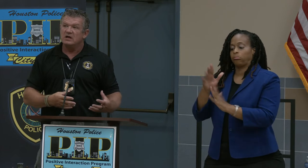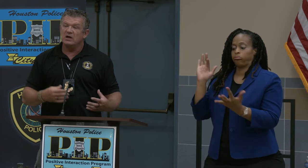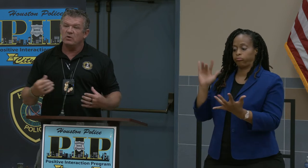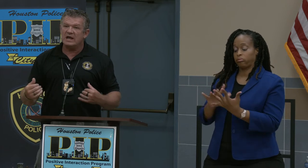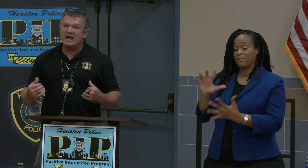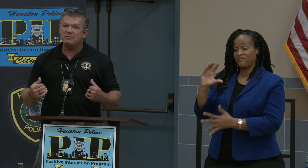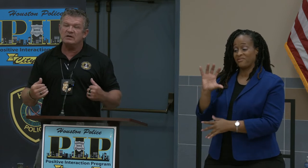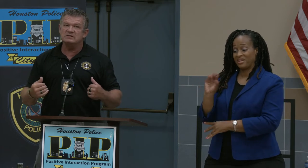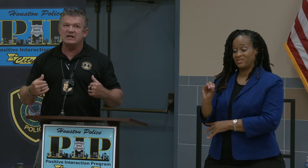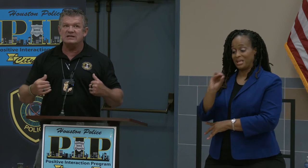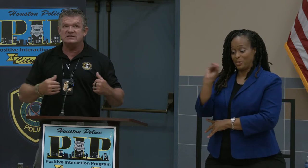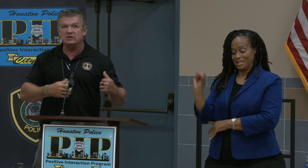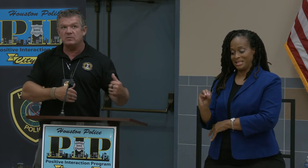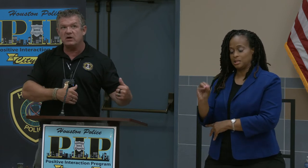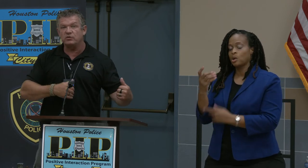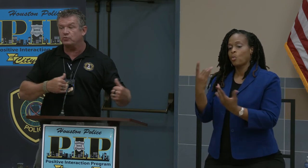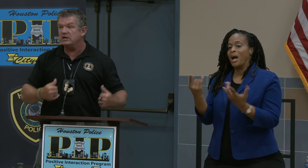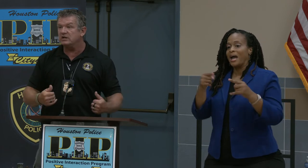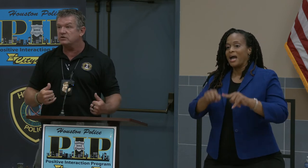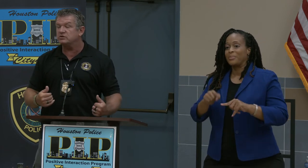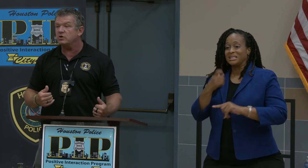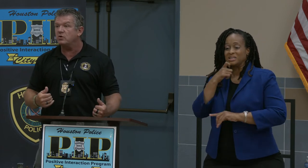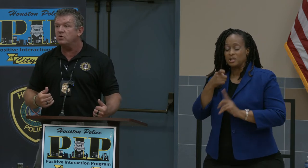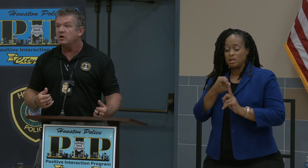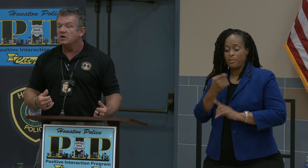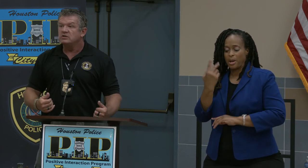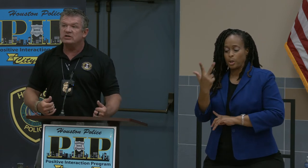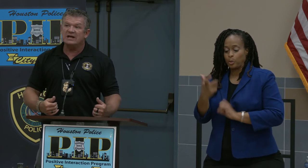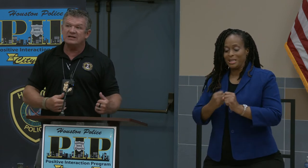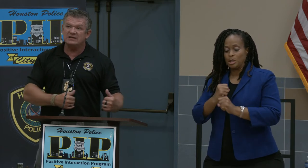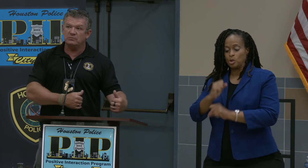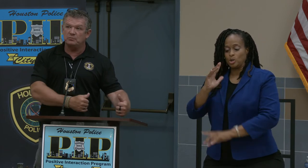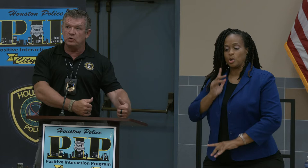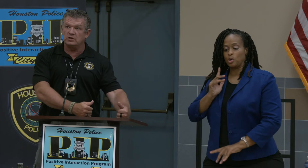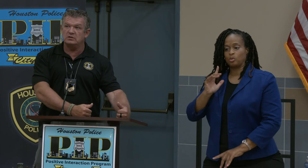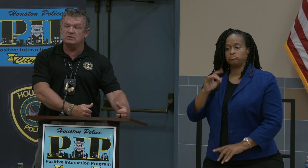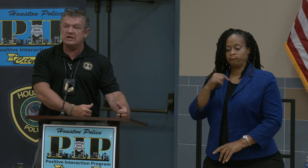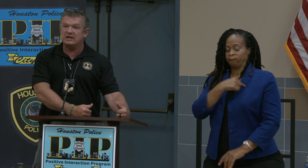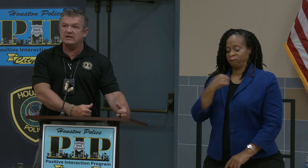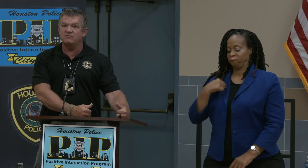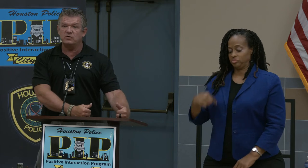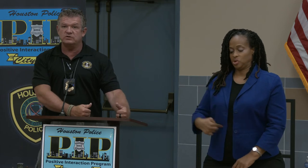And what happened is until about three years ago, China didn't put catalytic converters